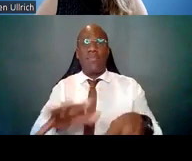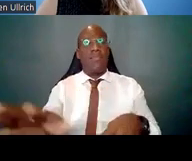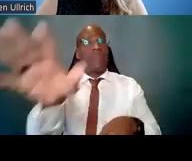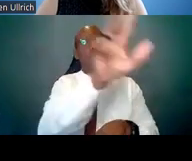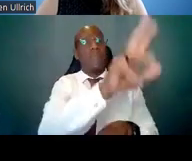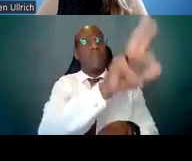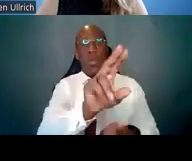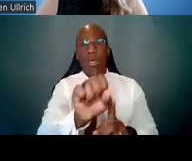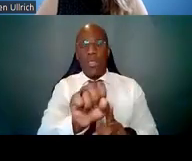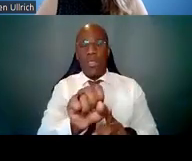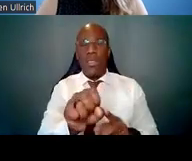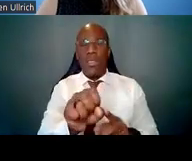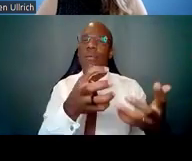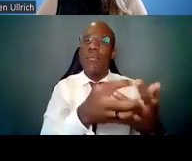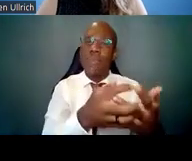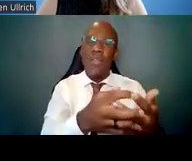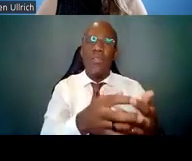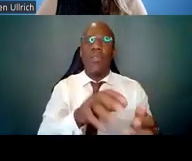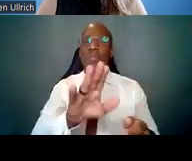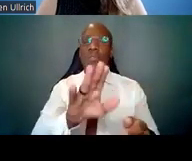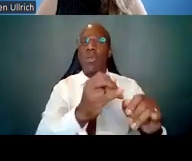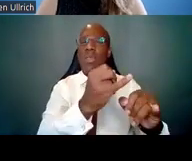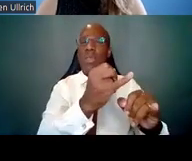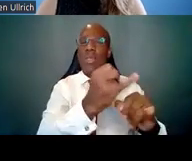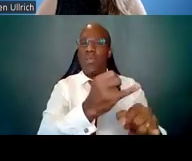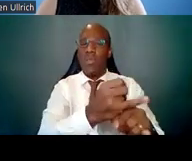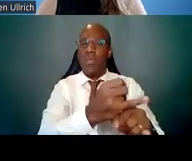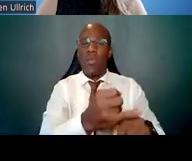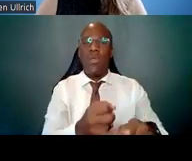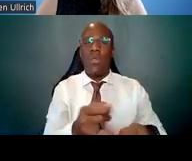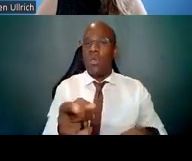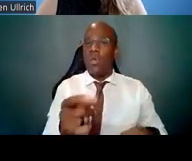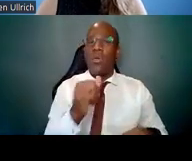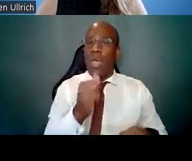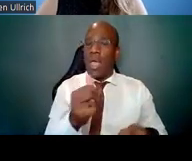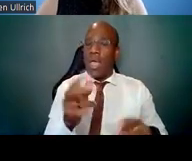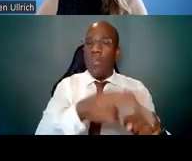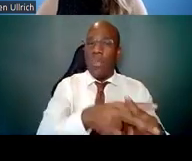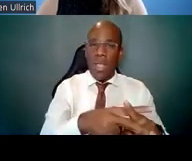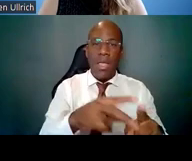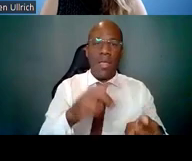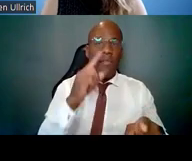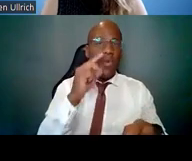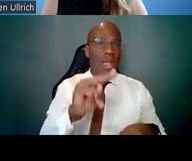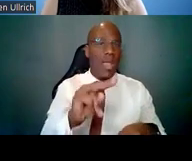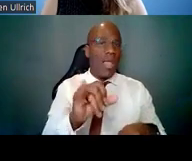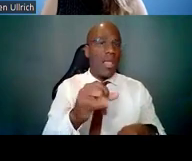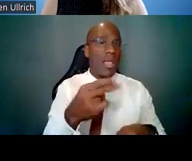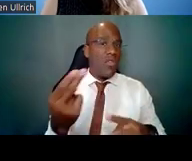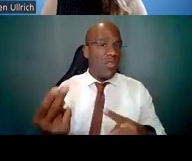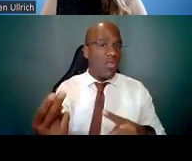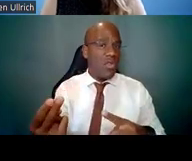you don't apply as a trainee to NIH to get on these awards, you would apply to the people,